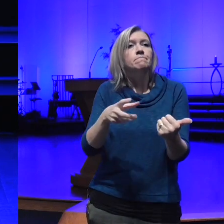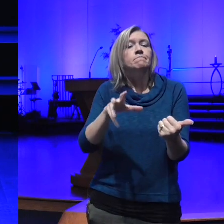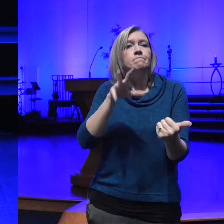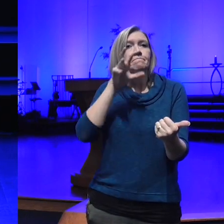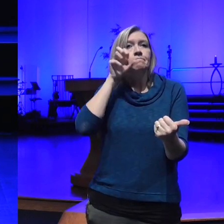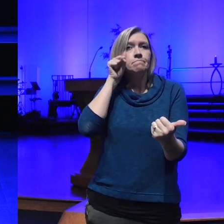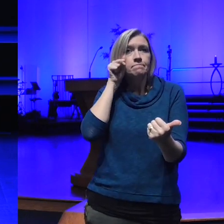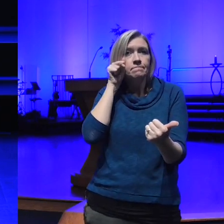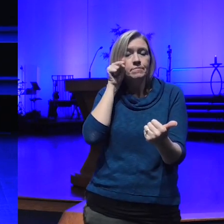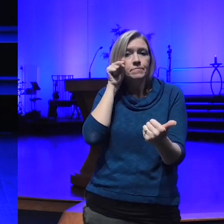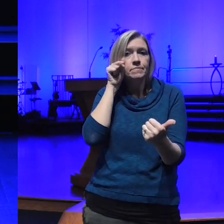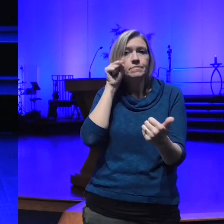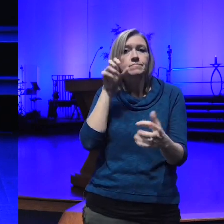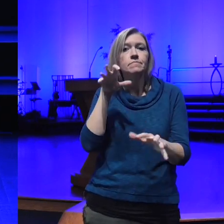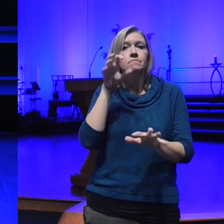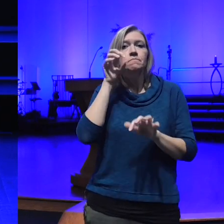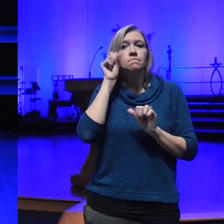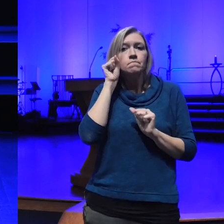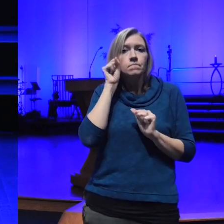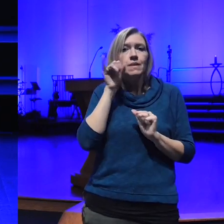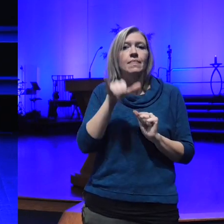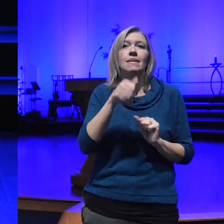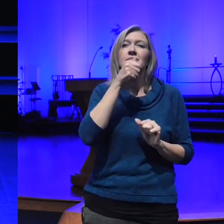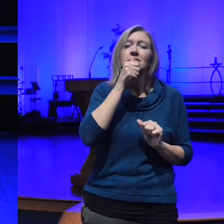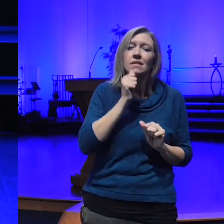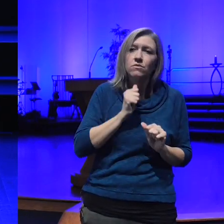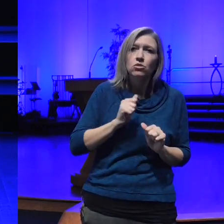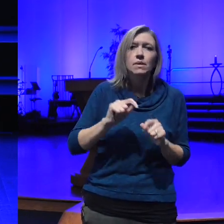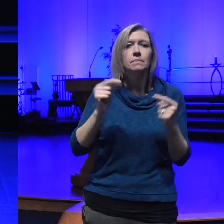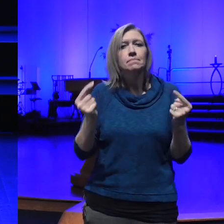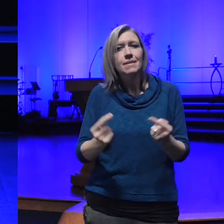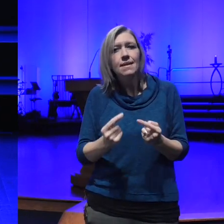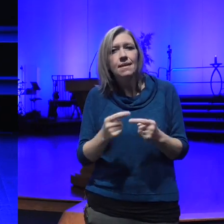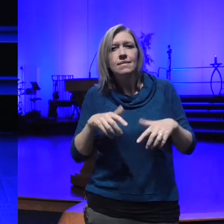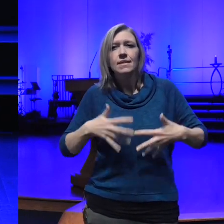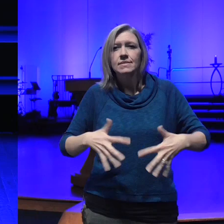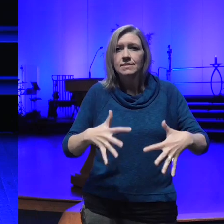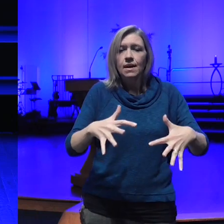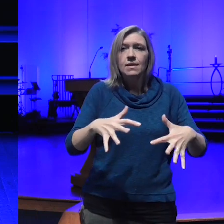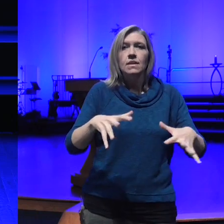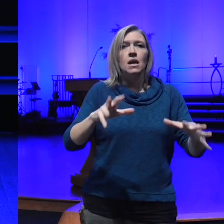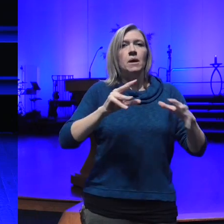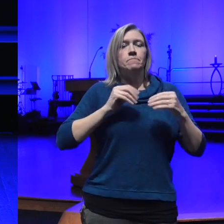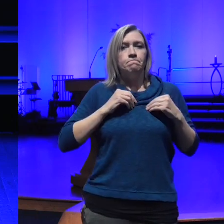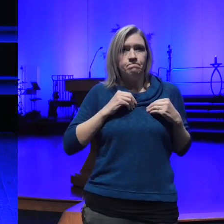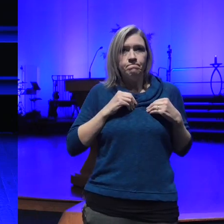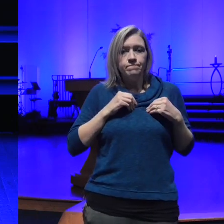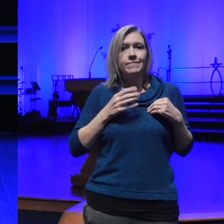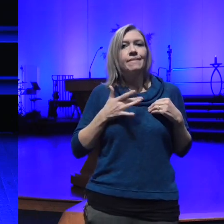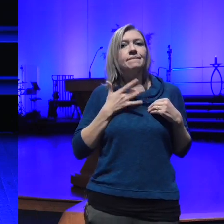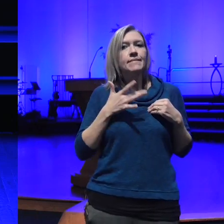in that suffering that pain that anxiety and feeling and choosing to transmute it with the